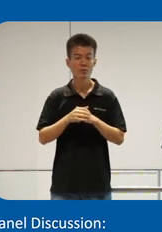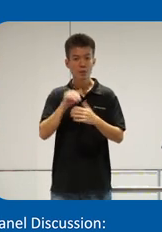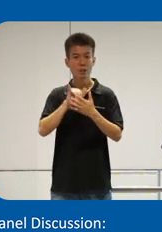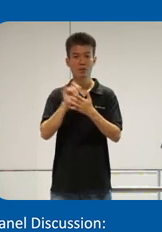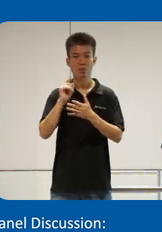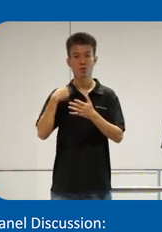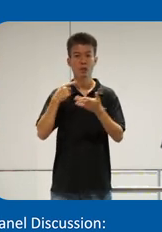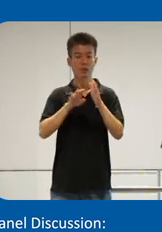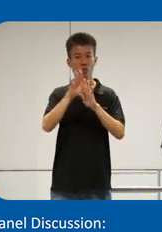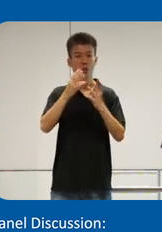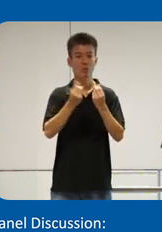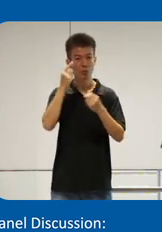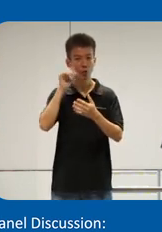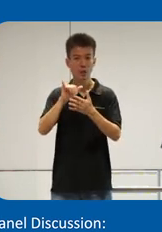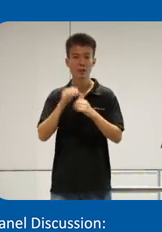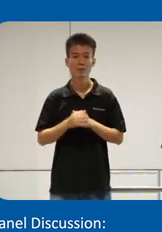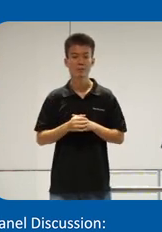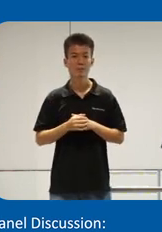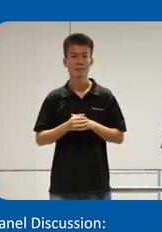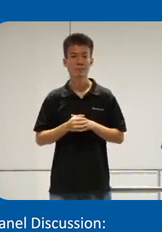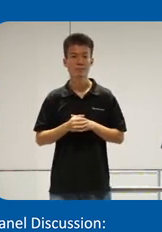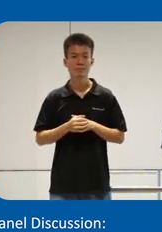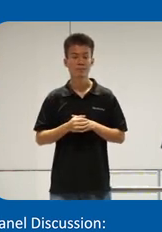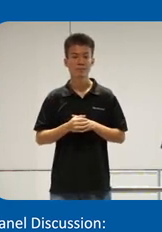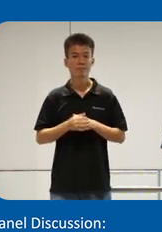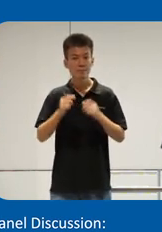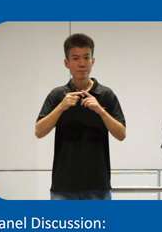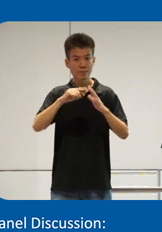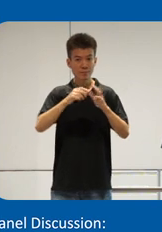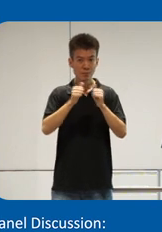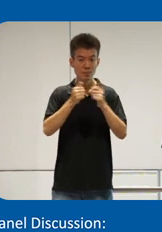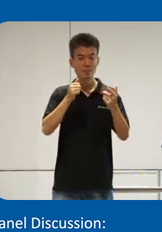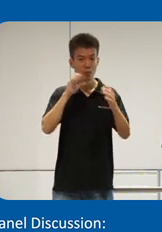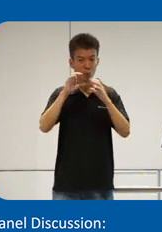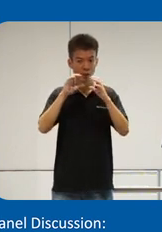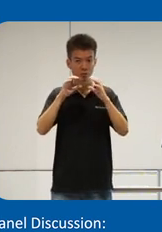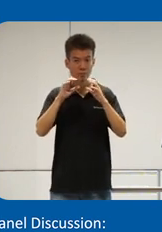develop solutions for that so in order to uh start with communication I just like to end